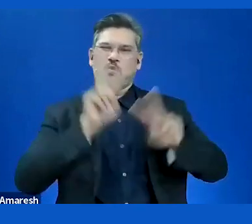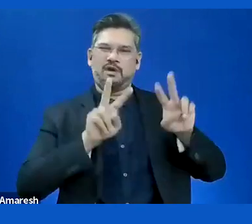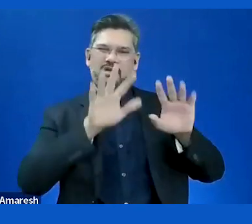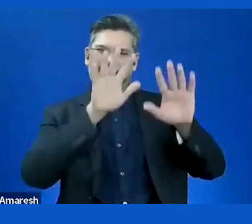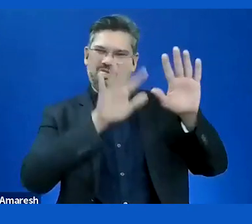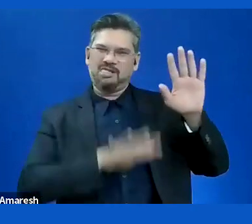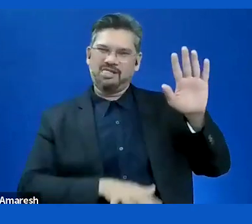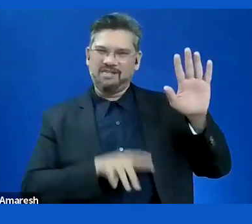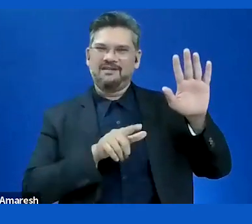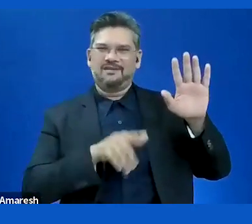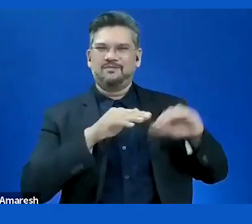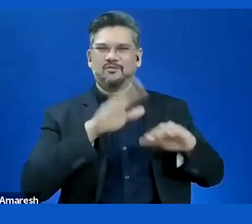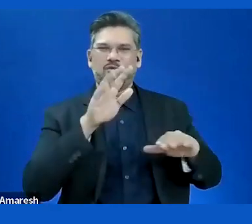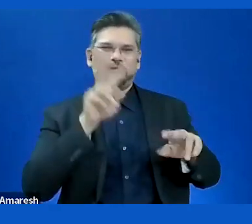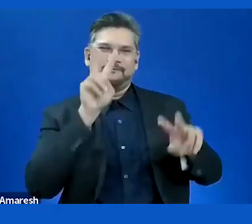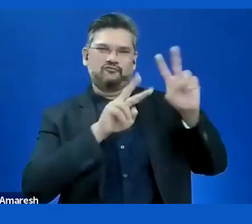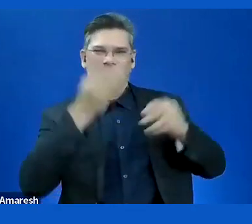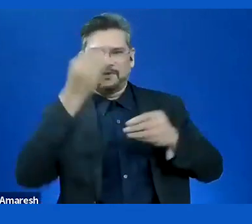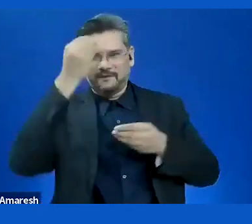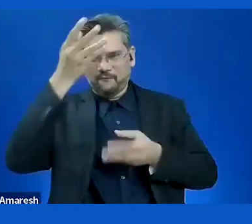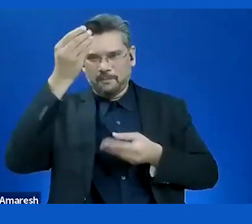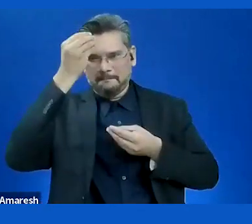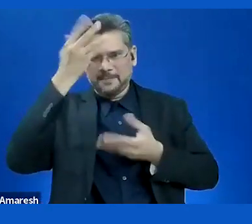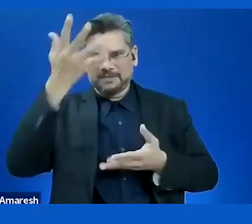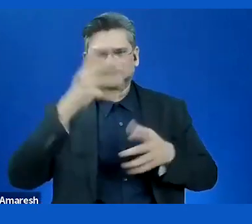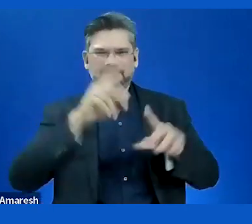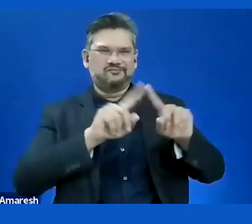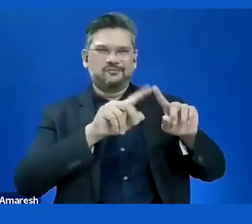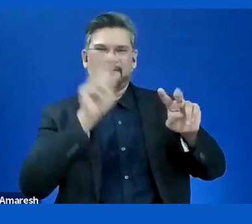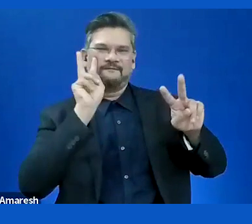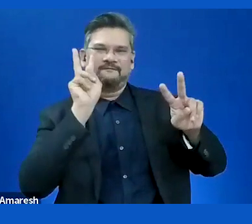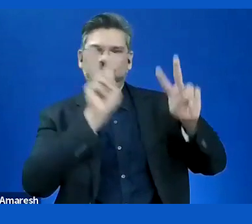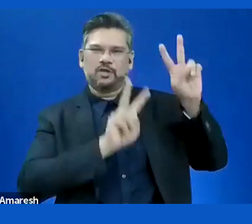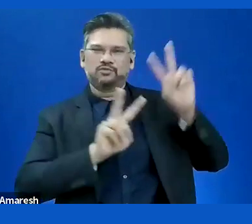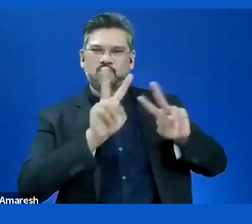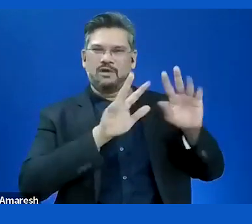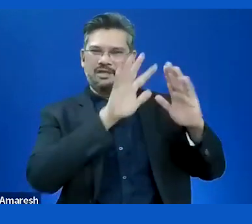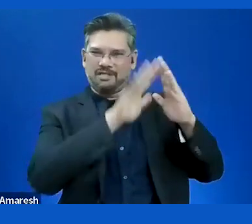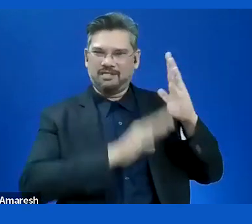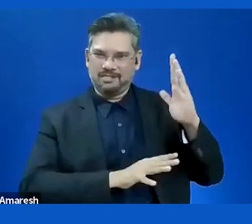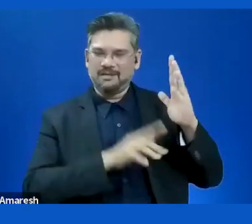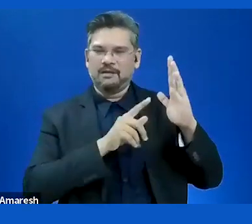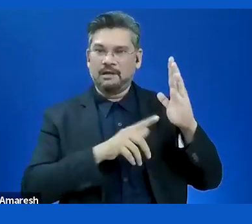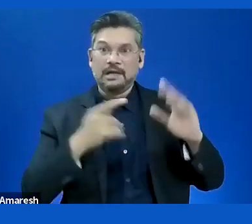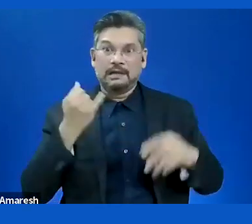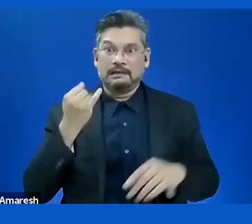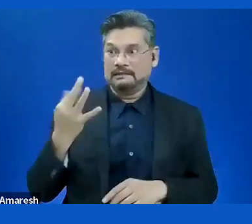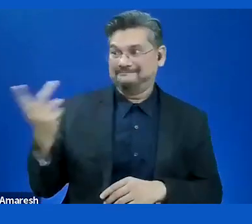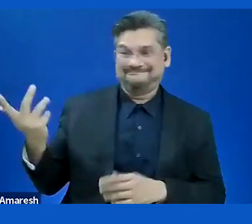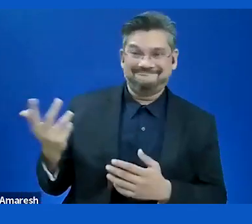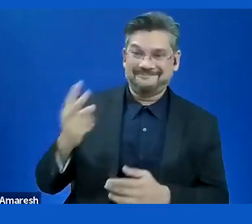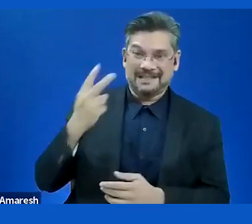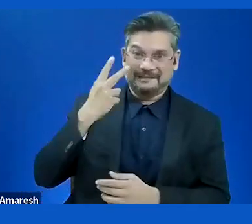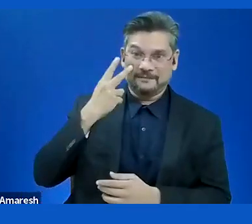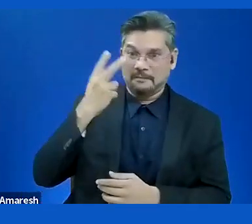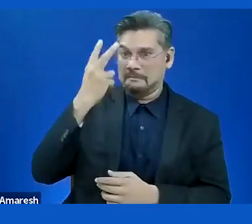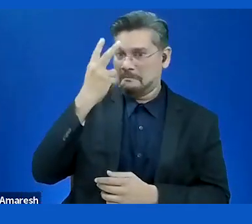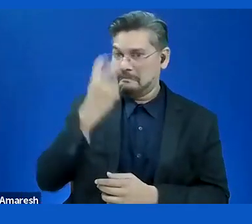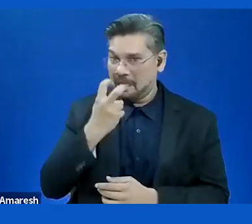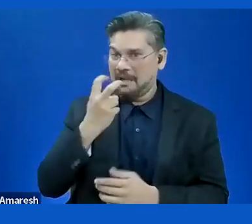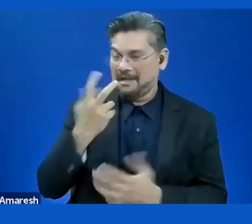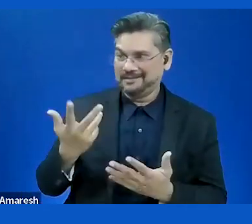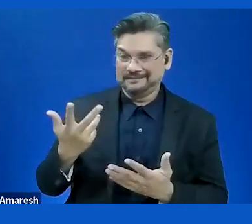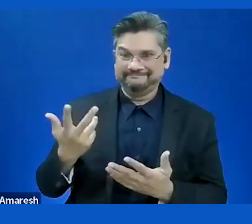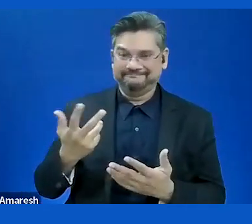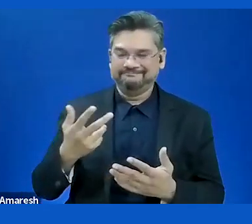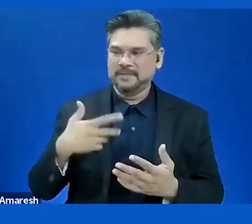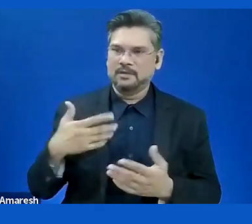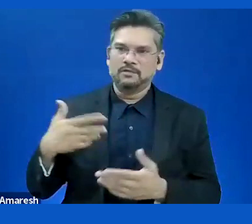as someone with visual impairments is probably someone you want to test with. That is probably